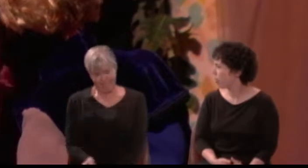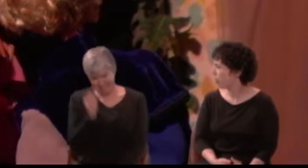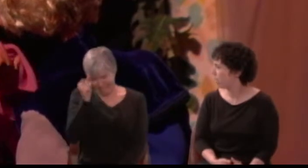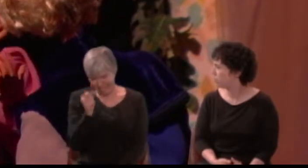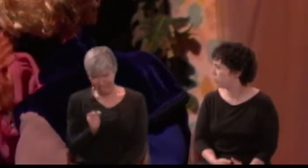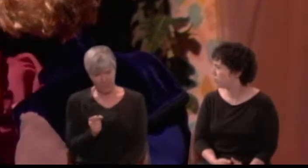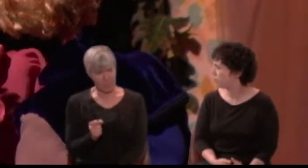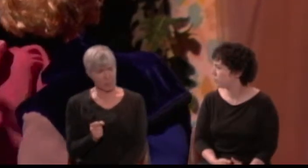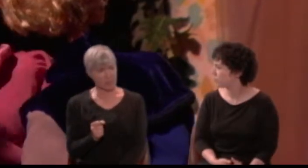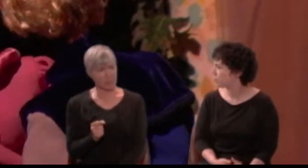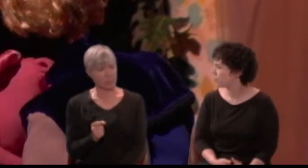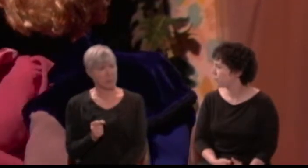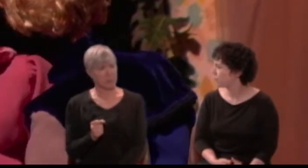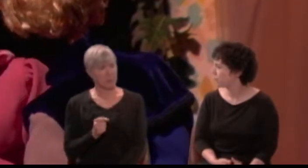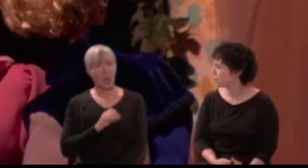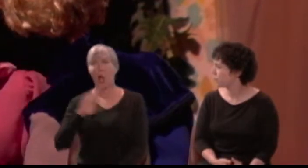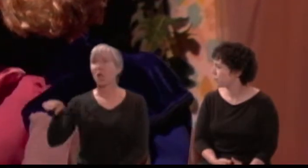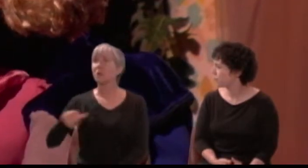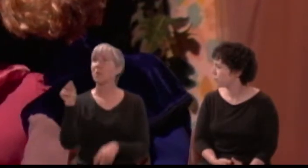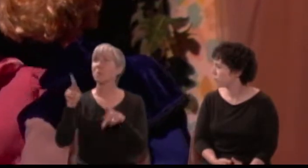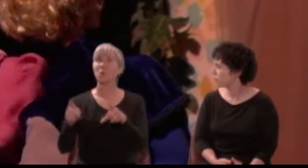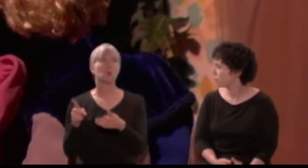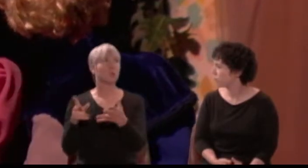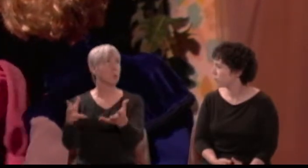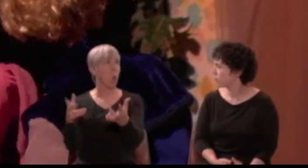To choose love by another's eyes ...